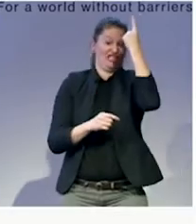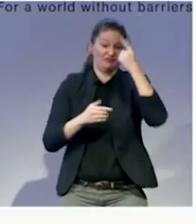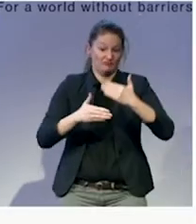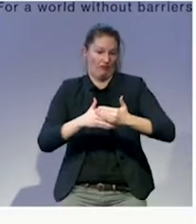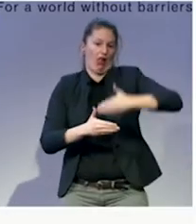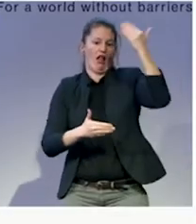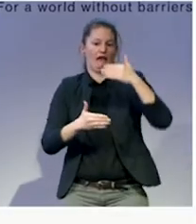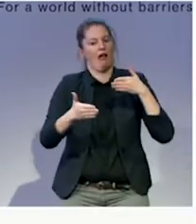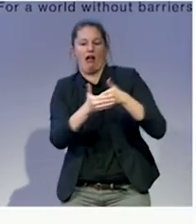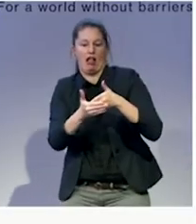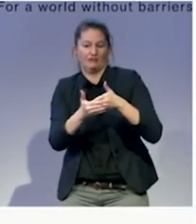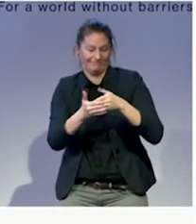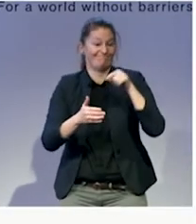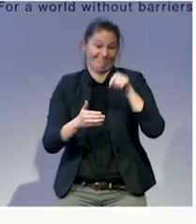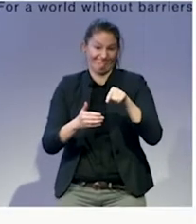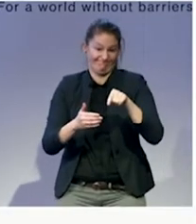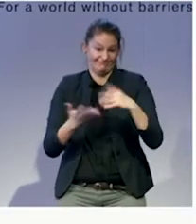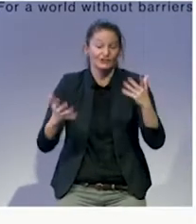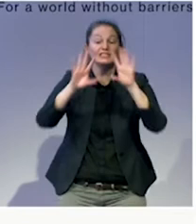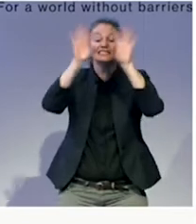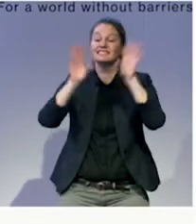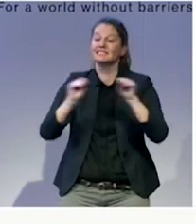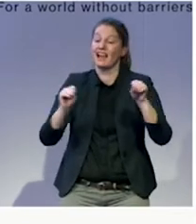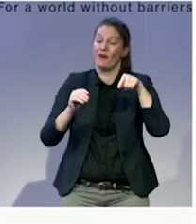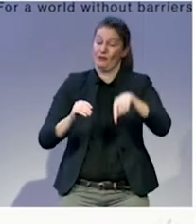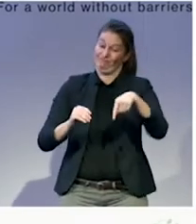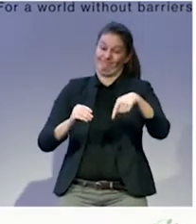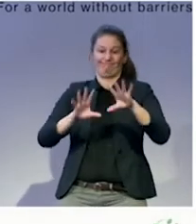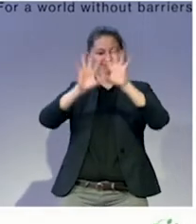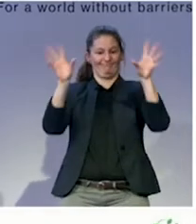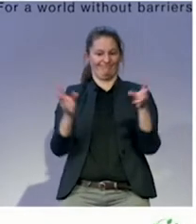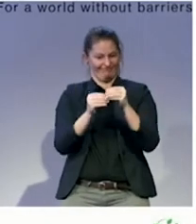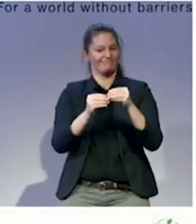I have a cartoon, which I'd like to bring up if I, if it works correctly here, which